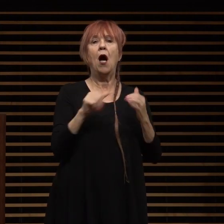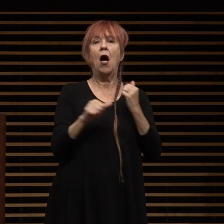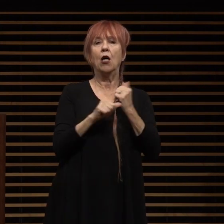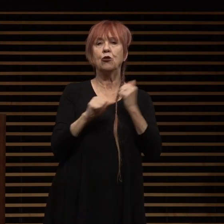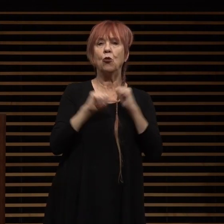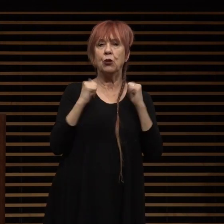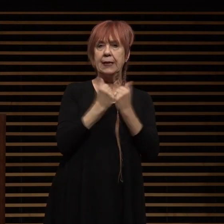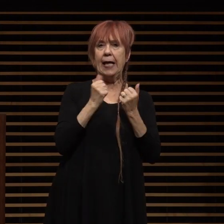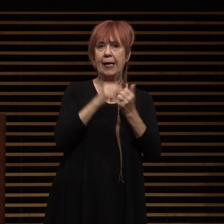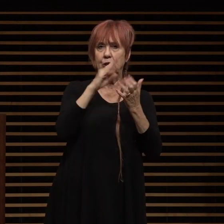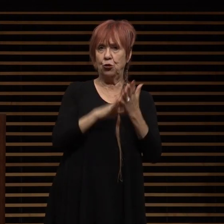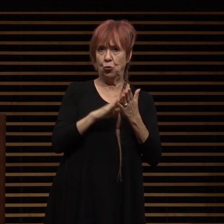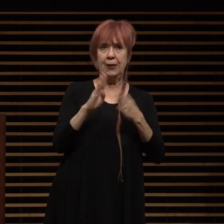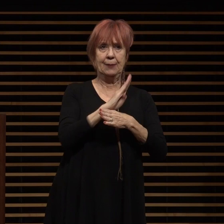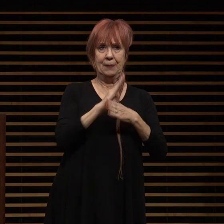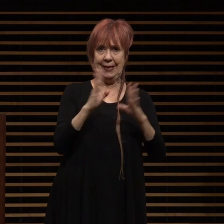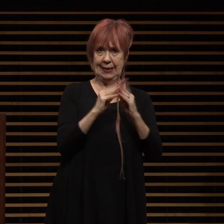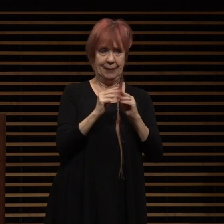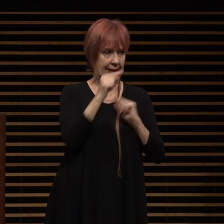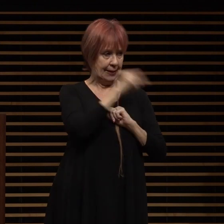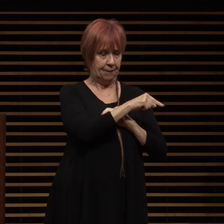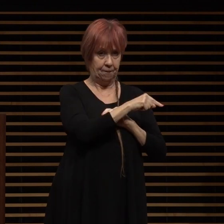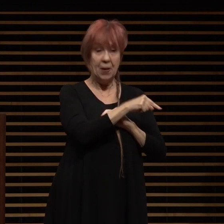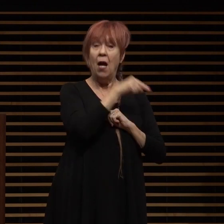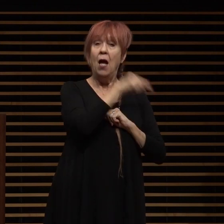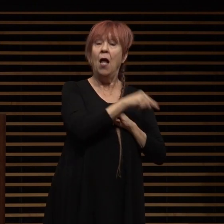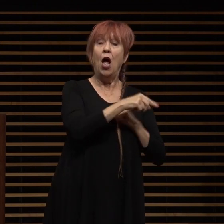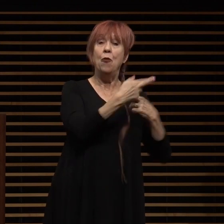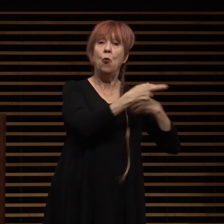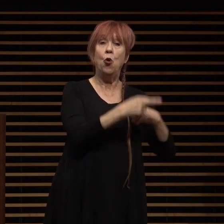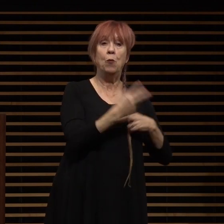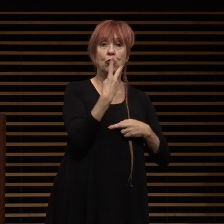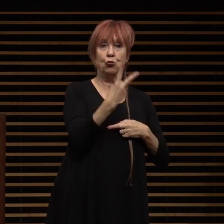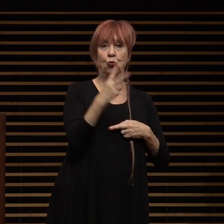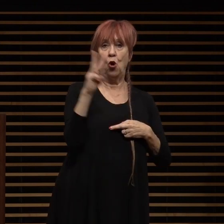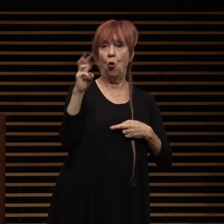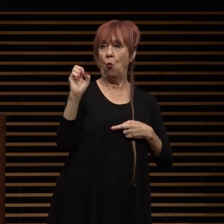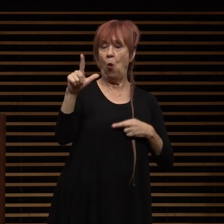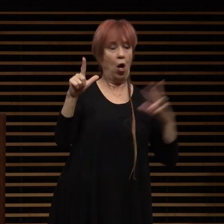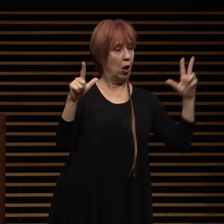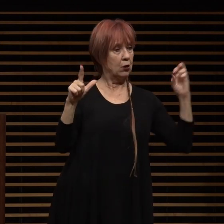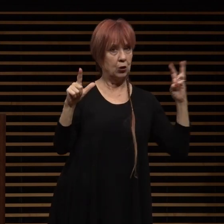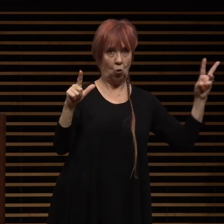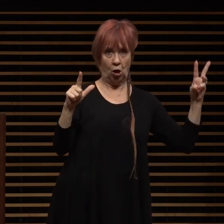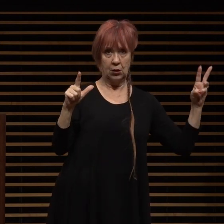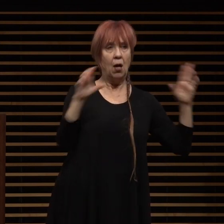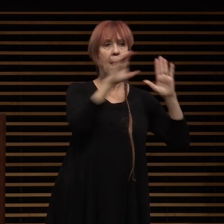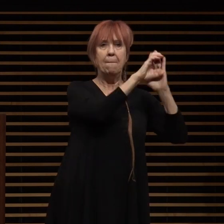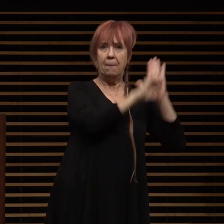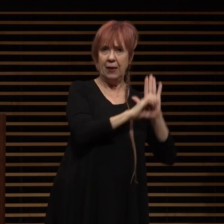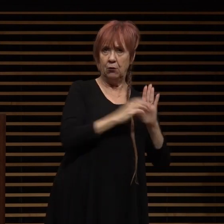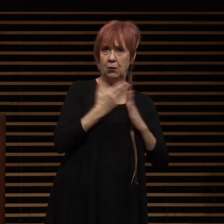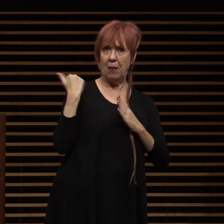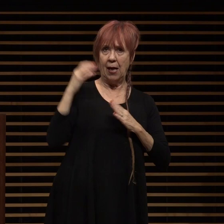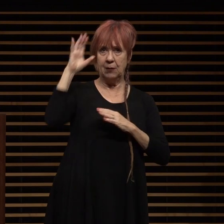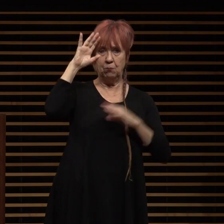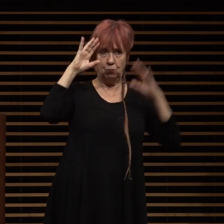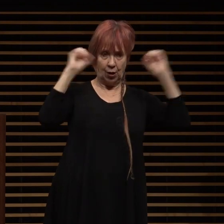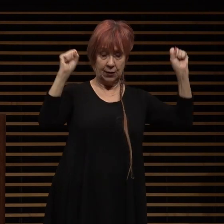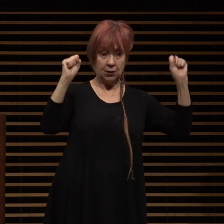and in that room we have two walls with the portraits of our past president since the creation of our association